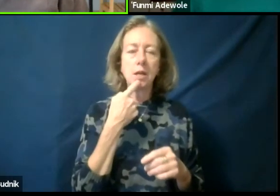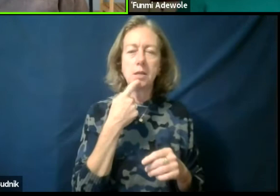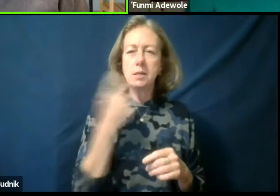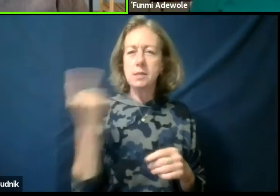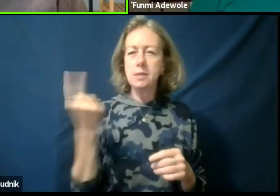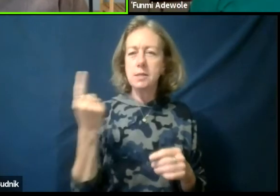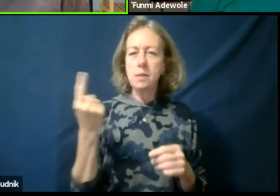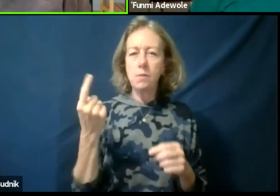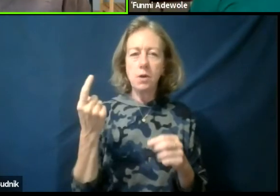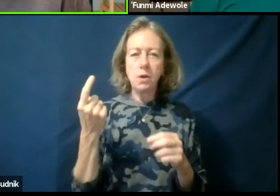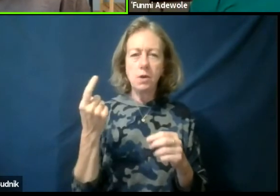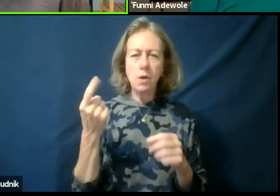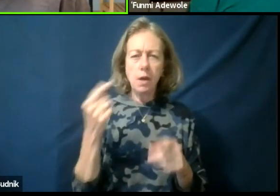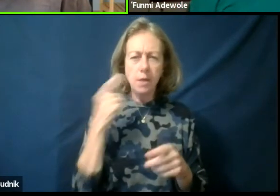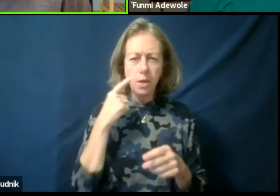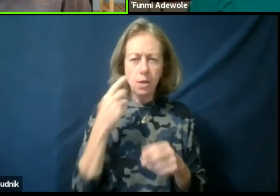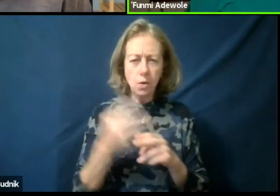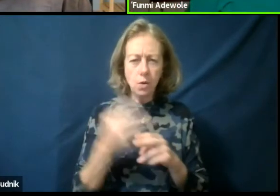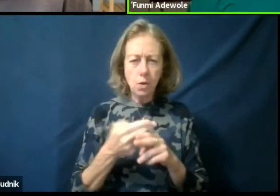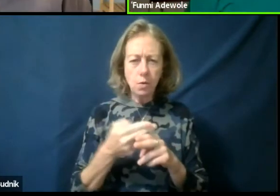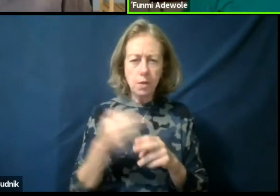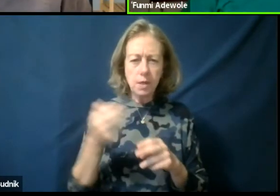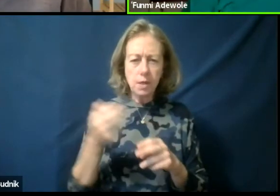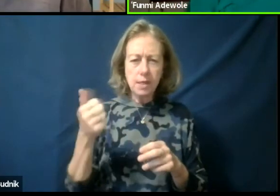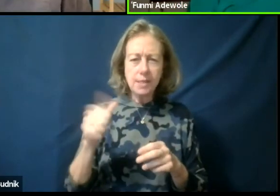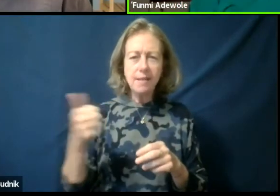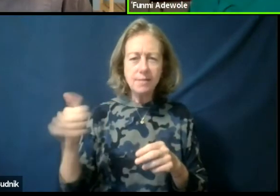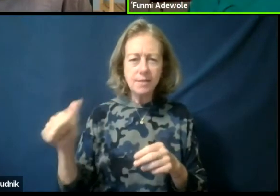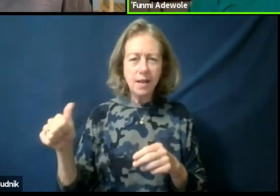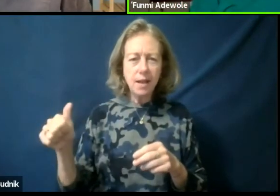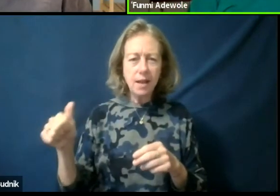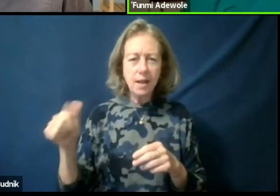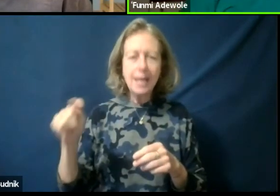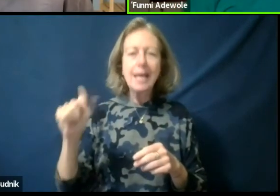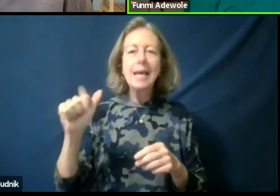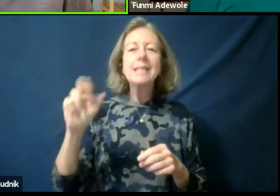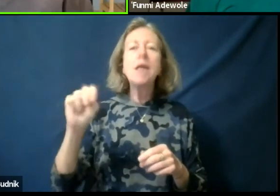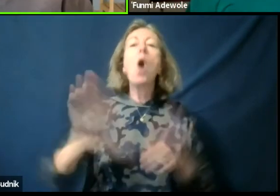African drums and things like that.